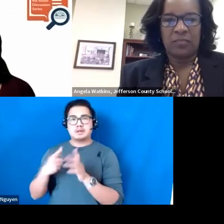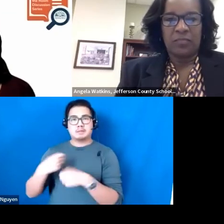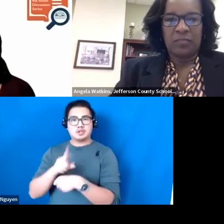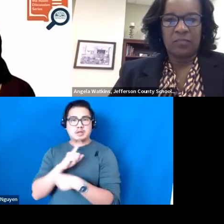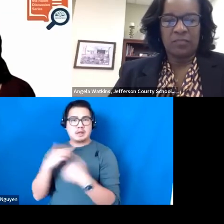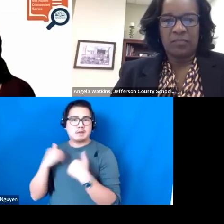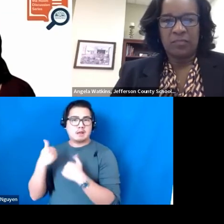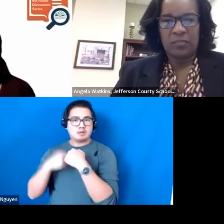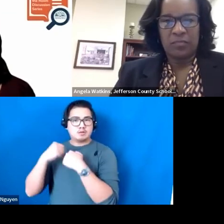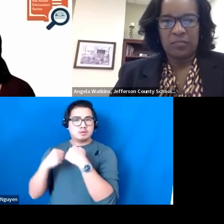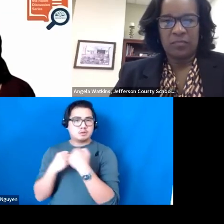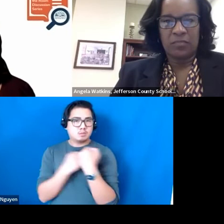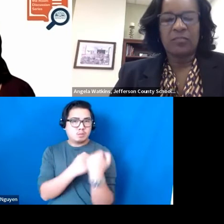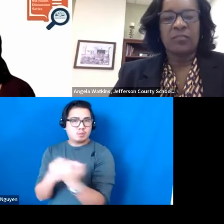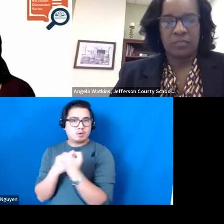We have regional specialists.